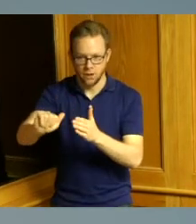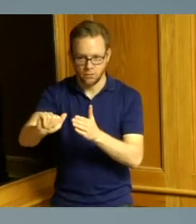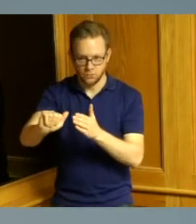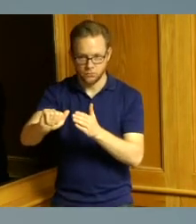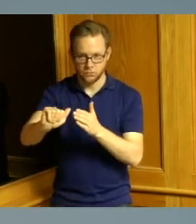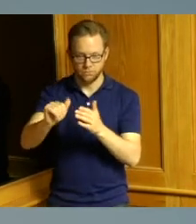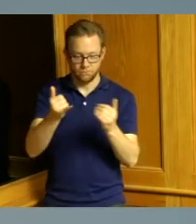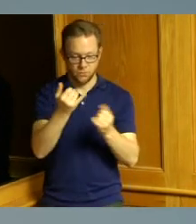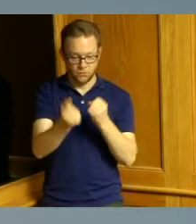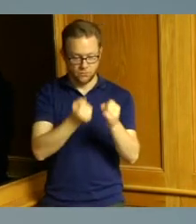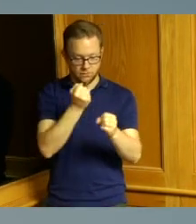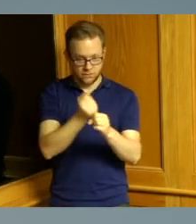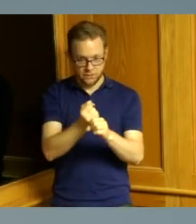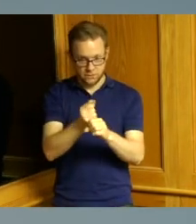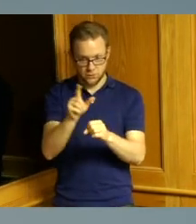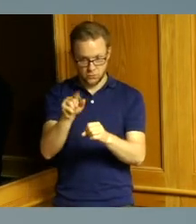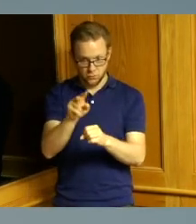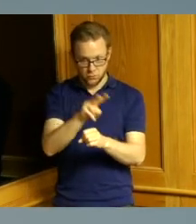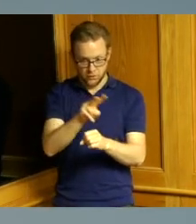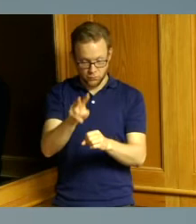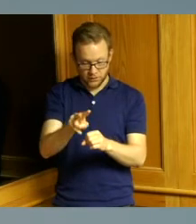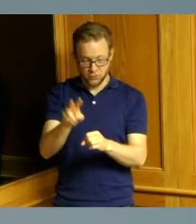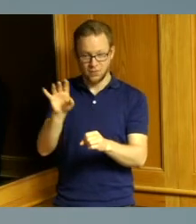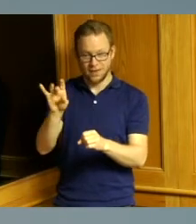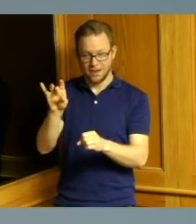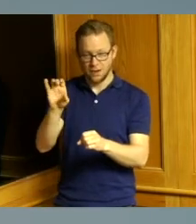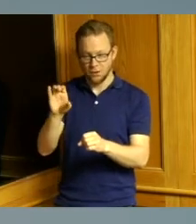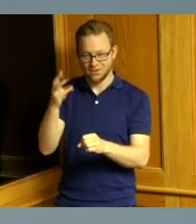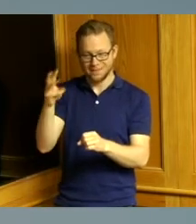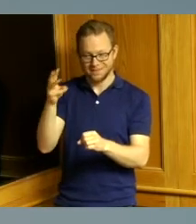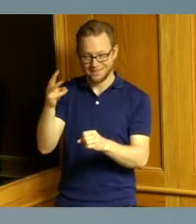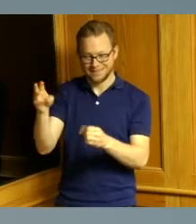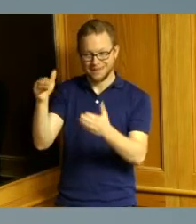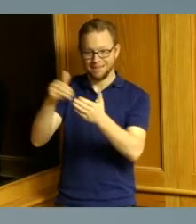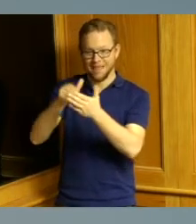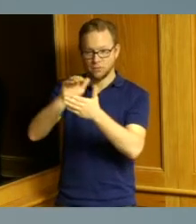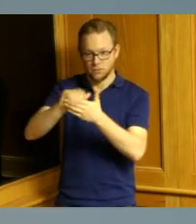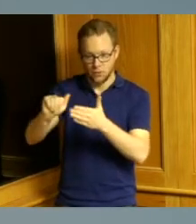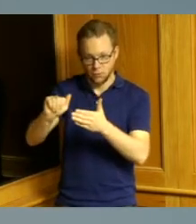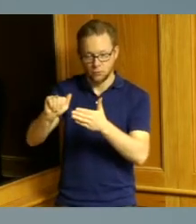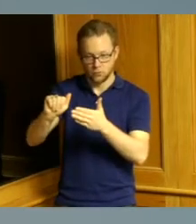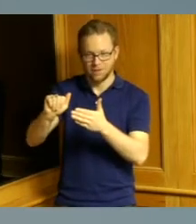in 2022 is eight hundred and sixteen thousand eight hundred and fifty seven thousand the next